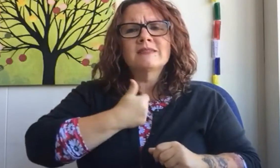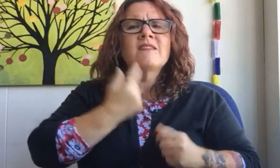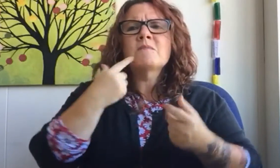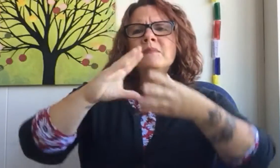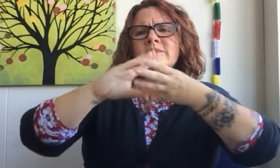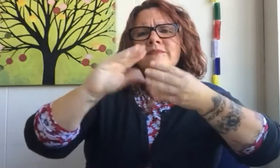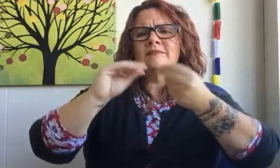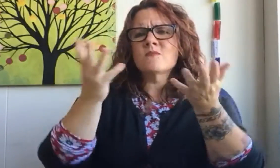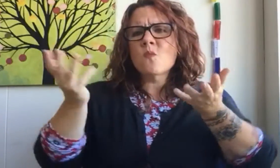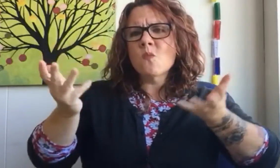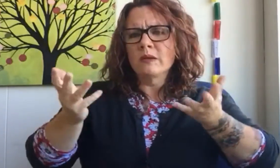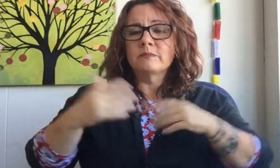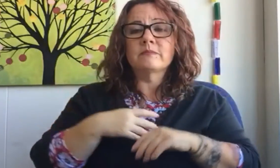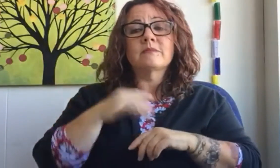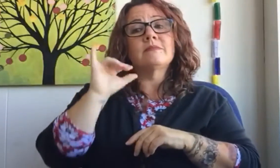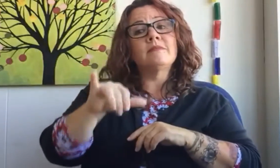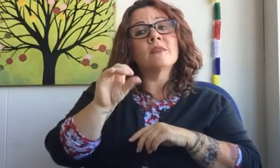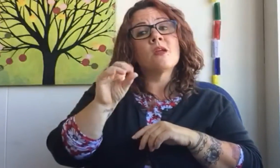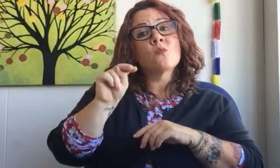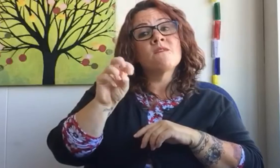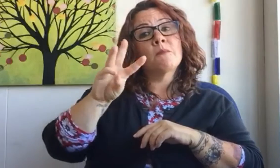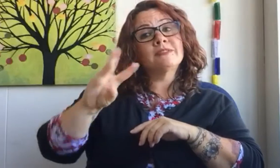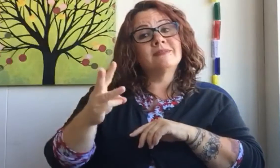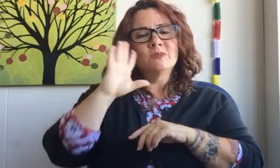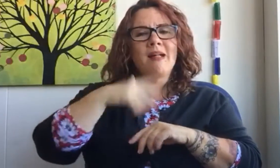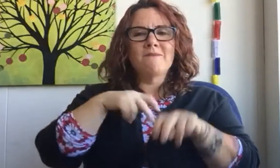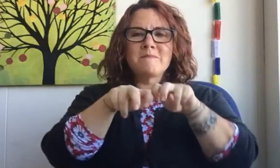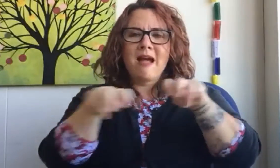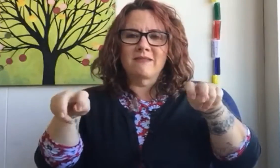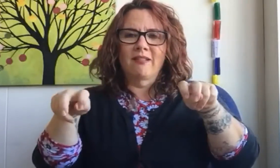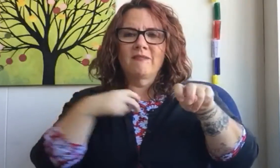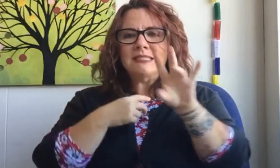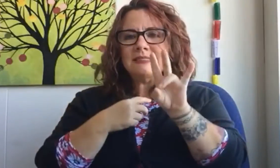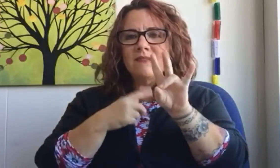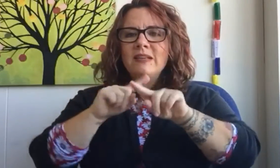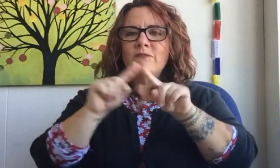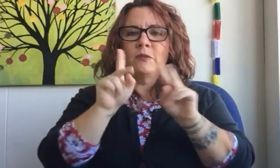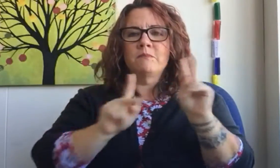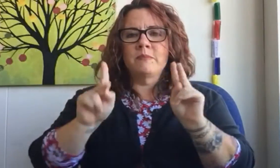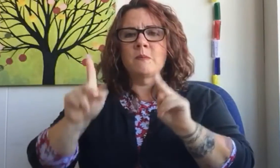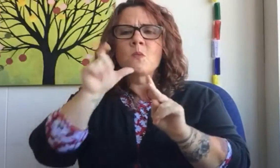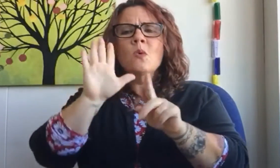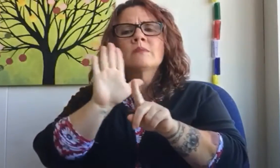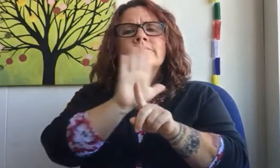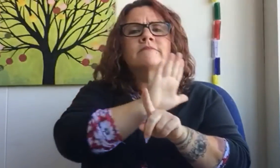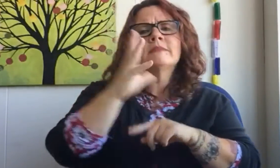What are some talking points I can use? The Nov. 6th workshop will have a panel of 7 individuals who have their own